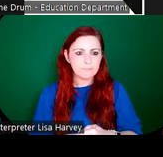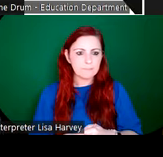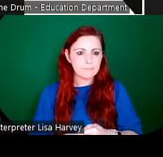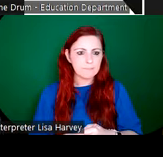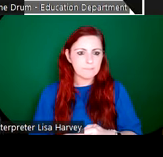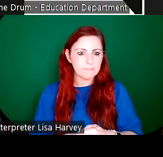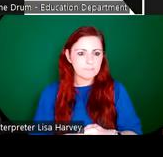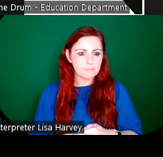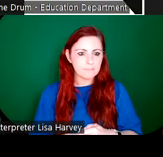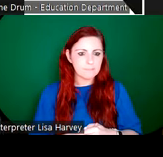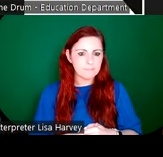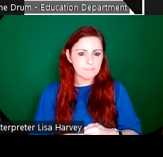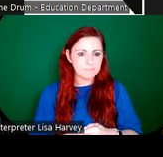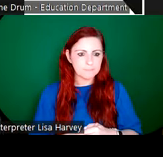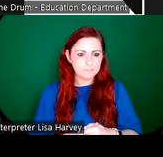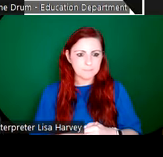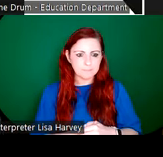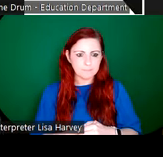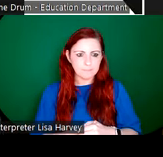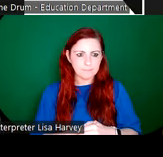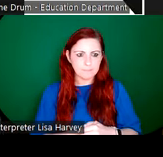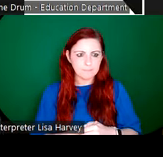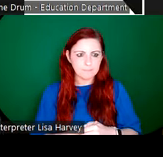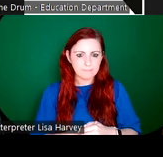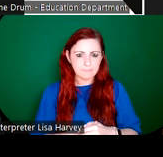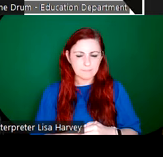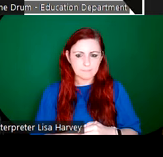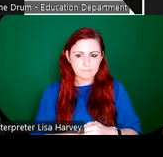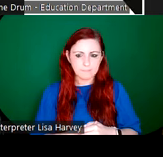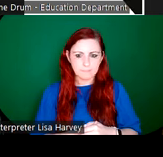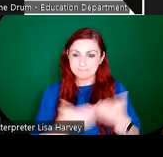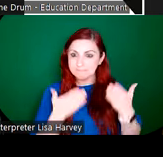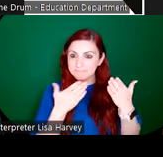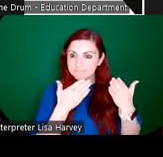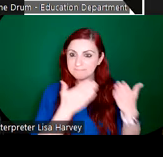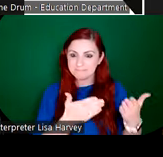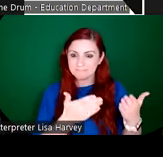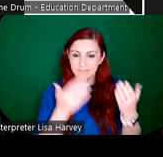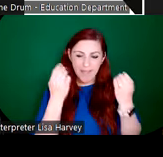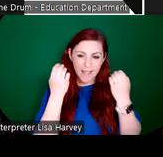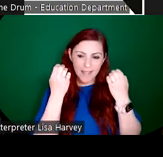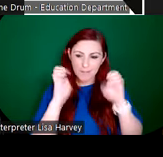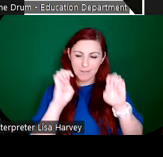Now, so this exhibition I'm delighted to be speaking about An Túr Ghloine